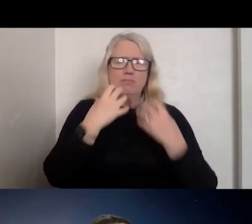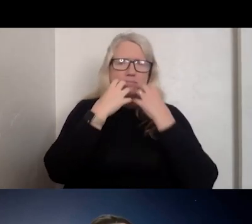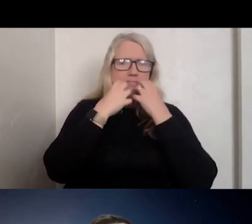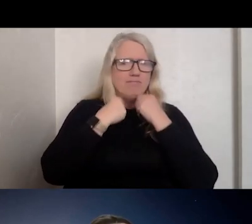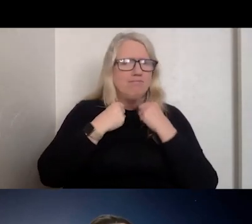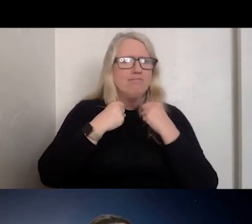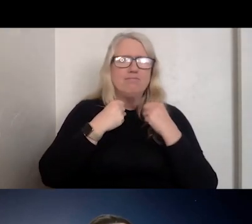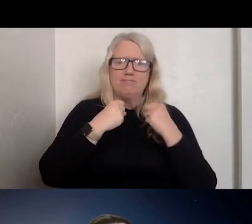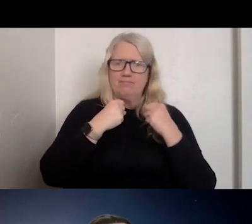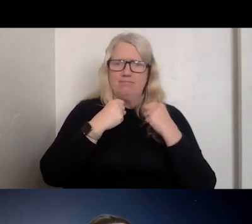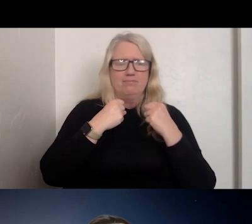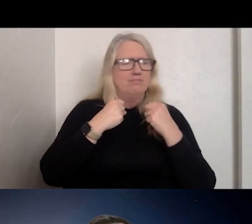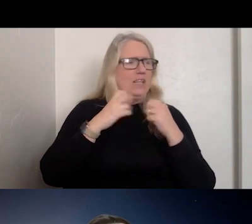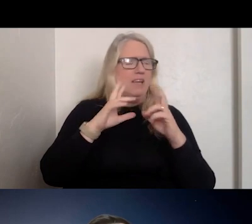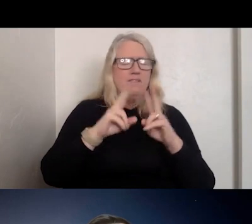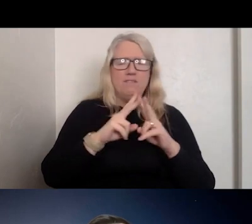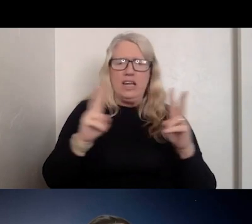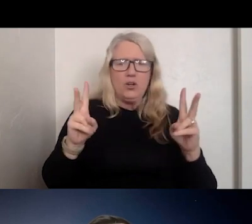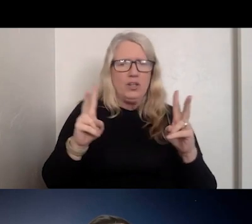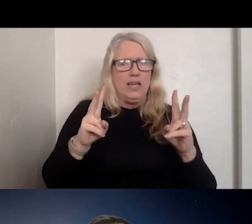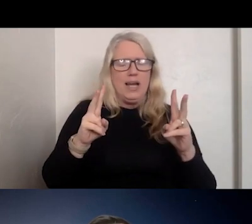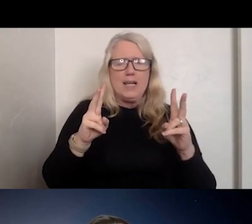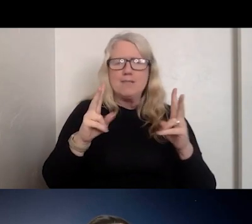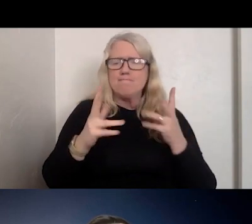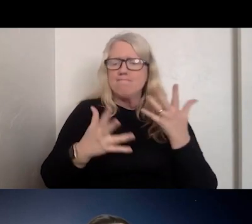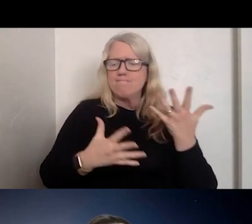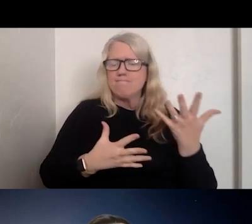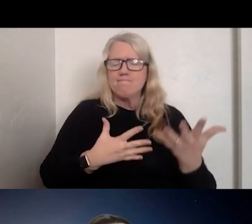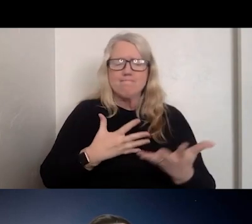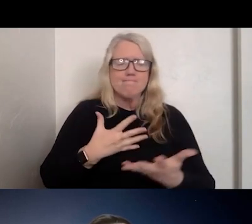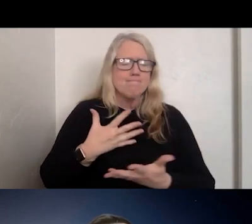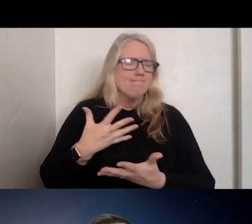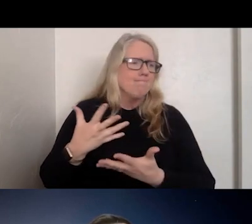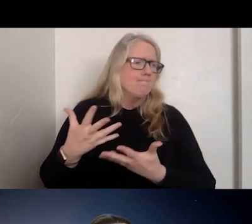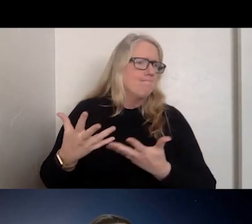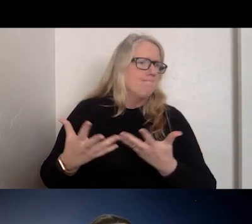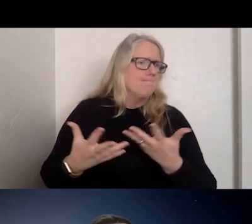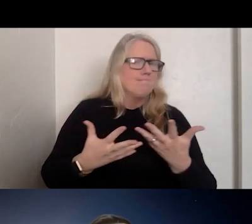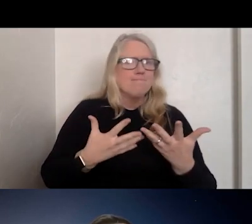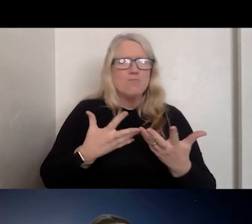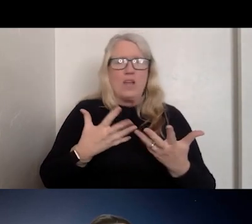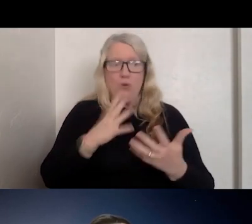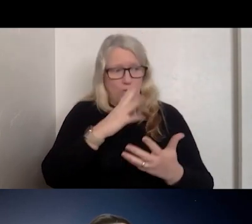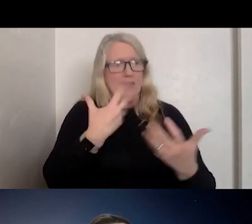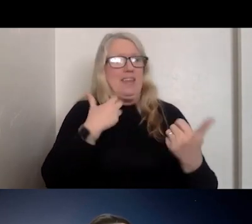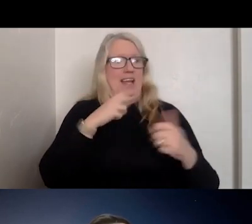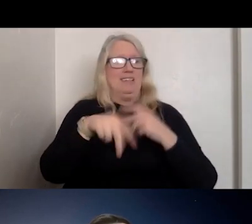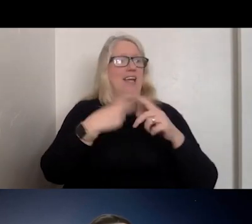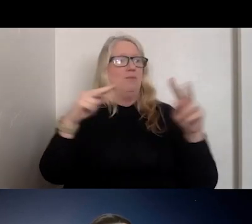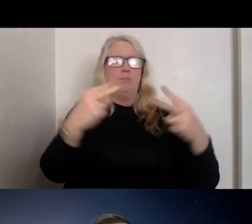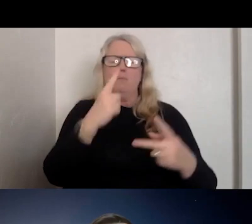A VERY -- THE KIND OF PERSPECTIVE THAT WE LOVE TO HEAR. APPRECIATE YOU COMING